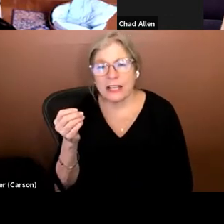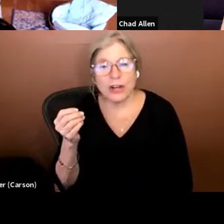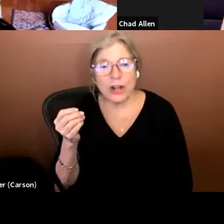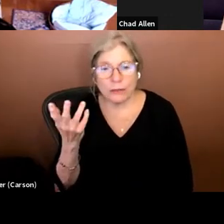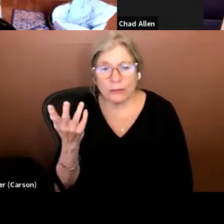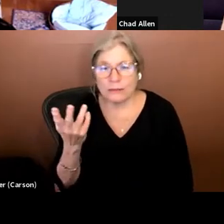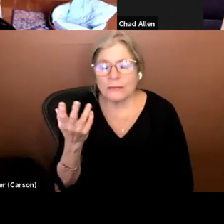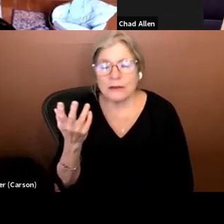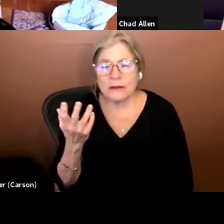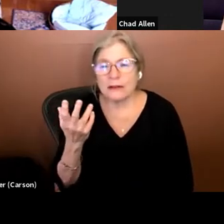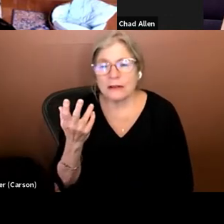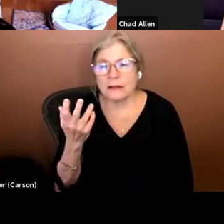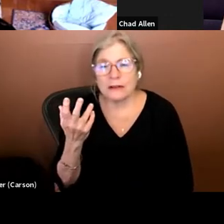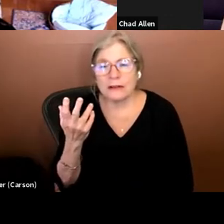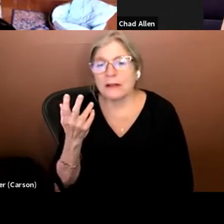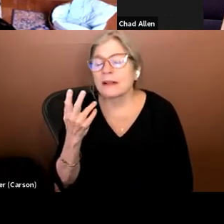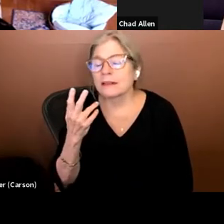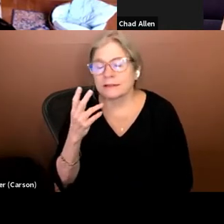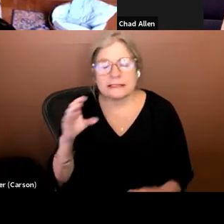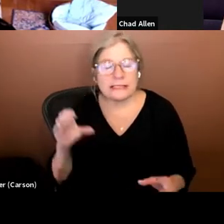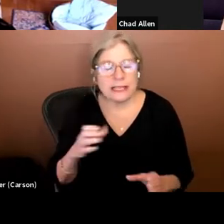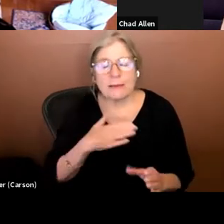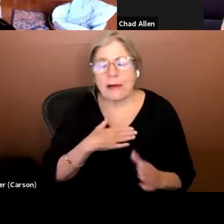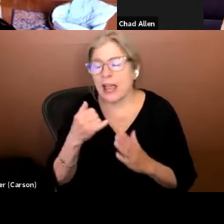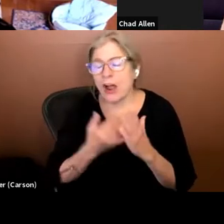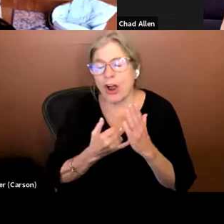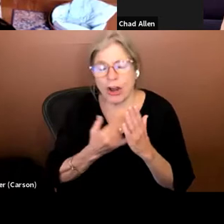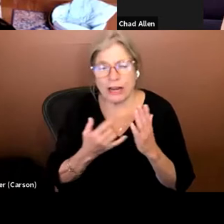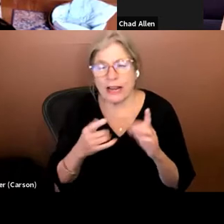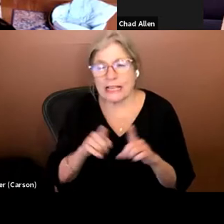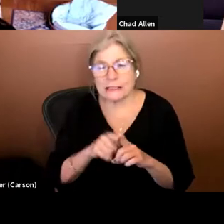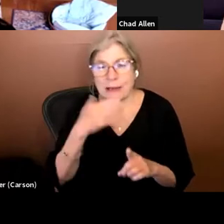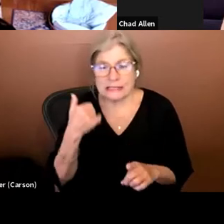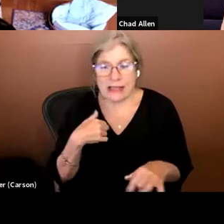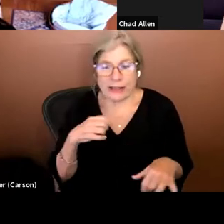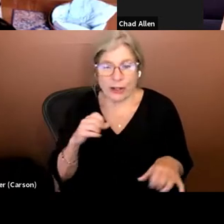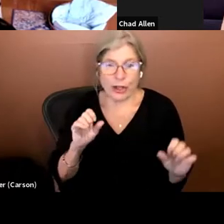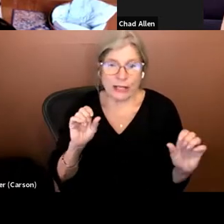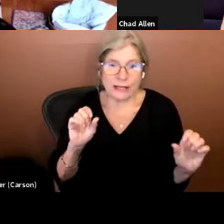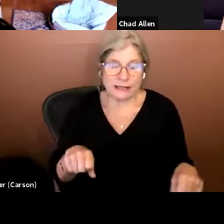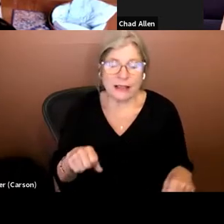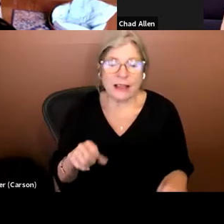pursued my art as best I could at the time. This was mostly